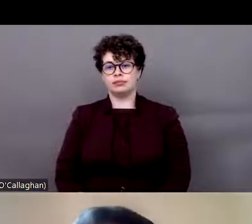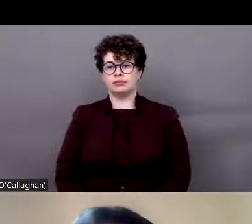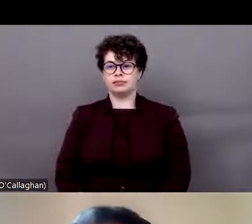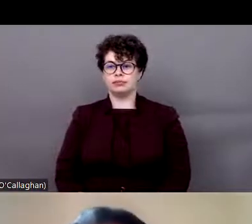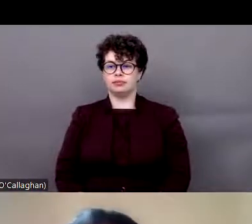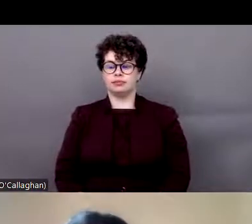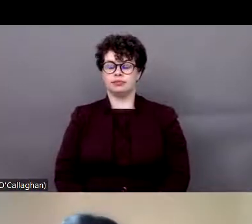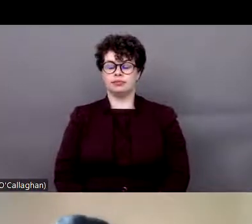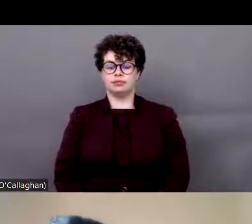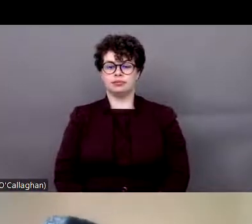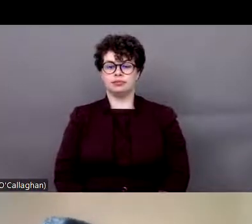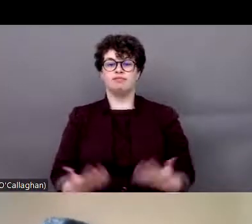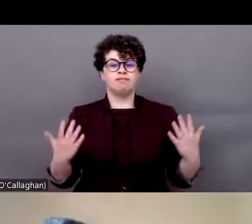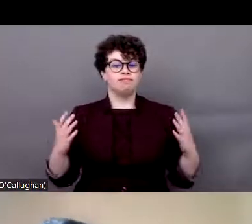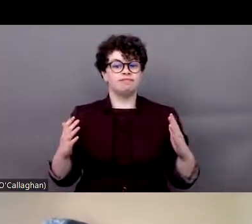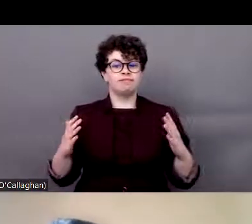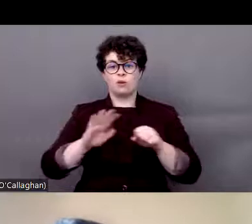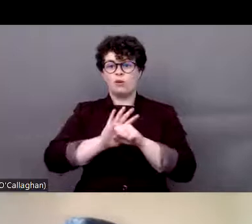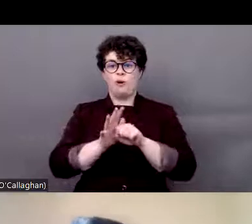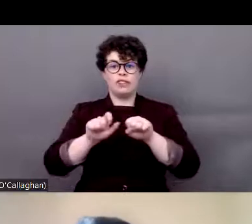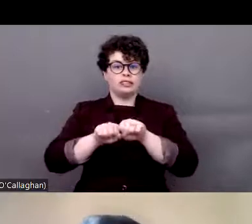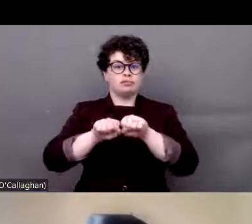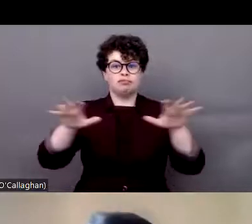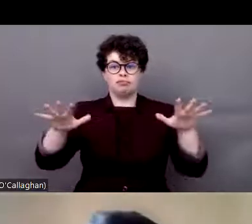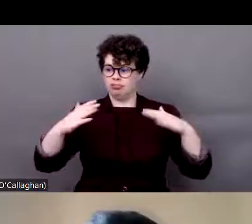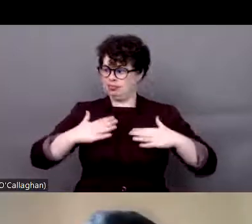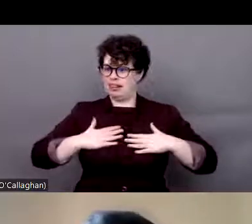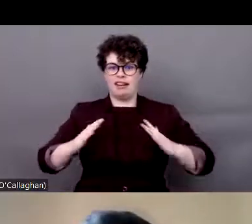faced during the pandemic. So the first point that I'd like to